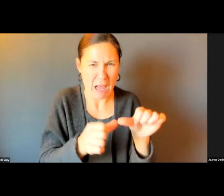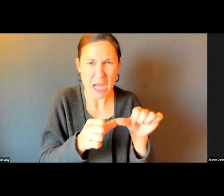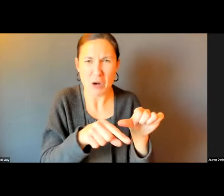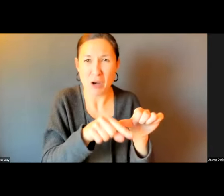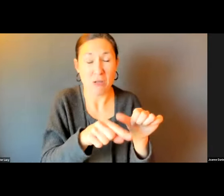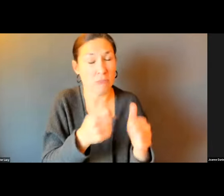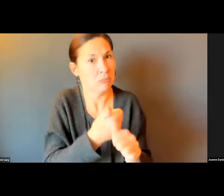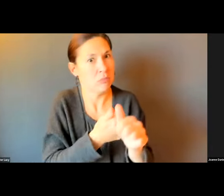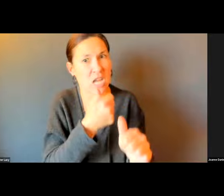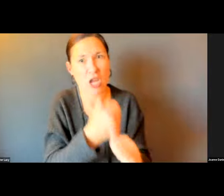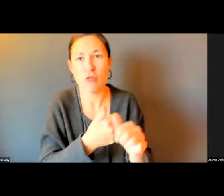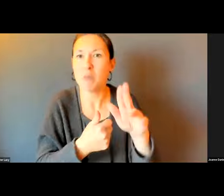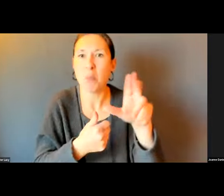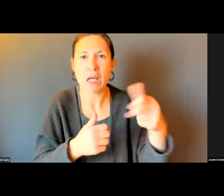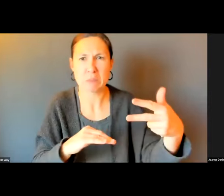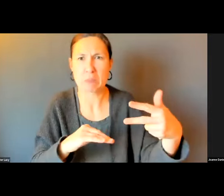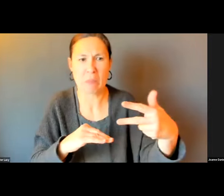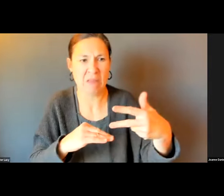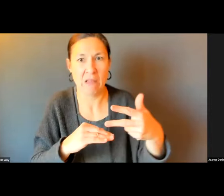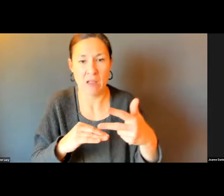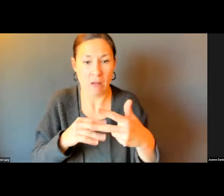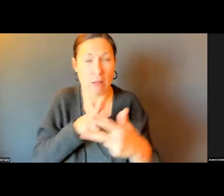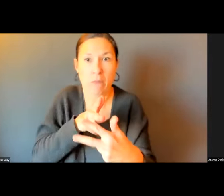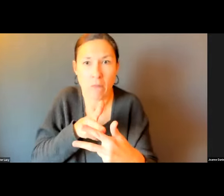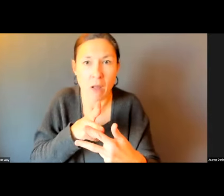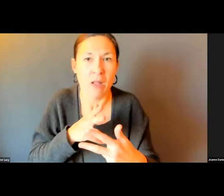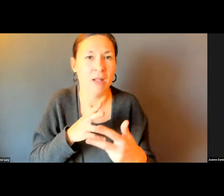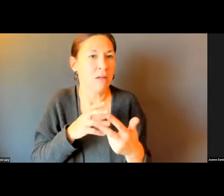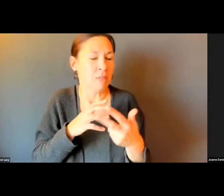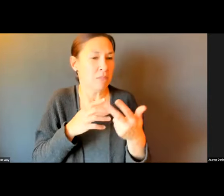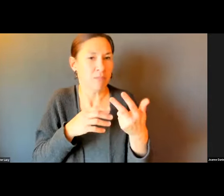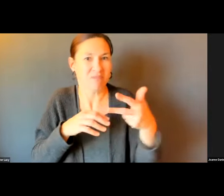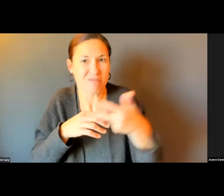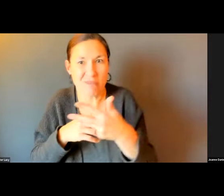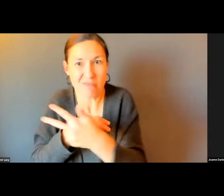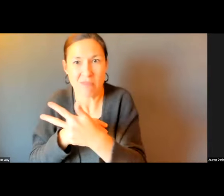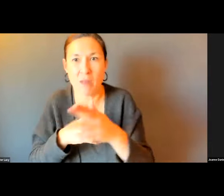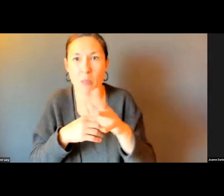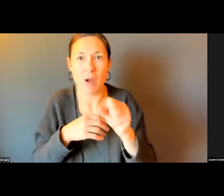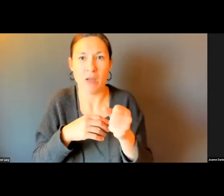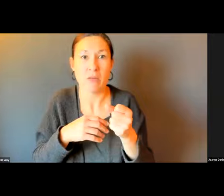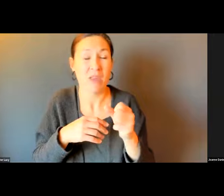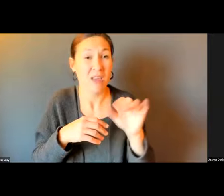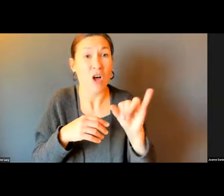USED TO BE A PARKING AREA. IT IS DANGEROUS FOR THE BUSES,